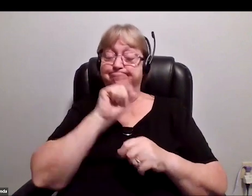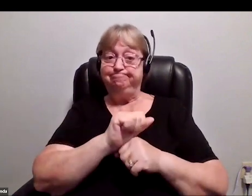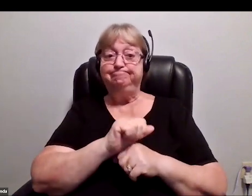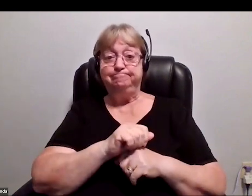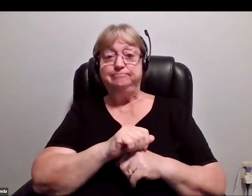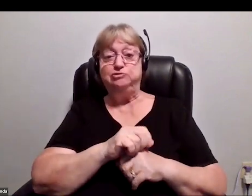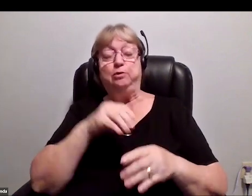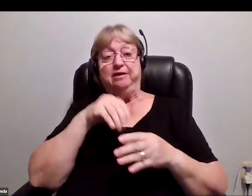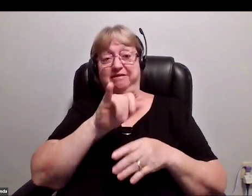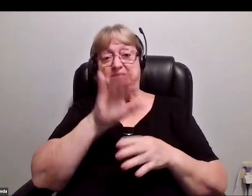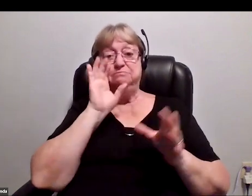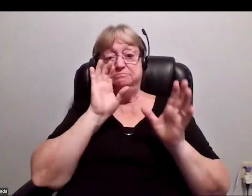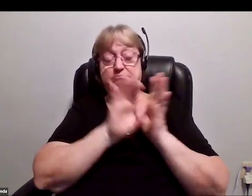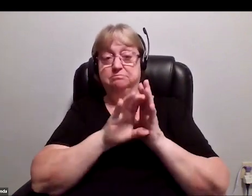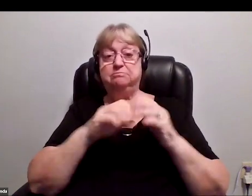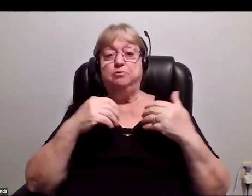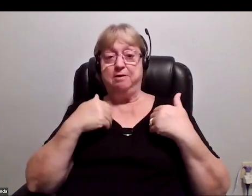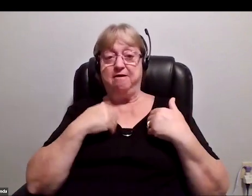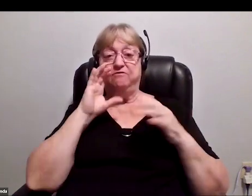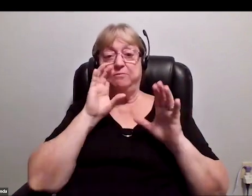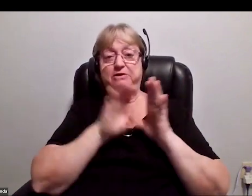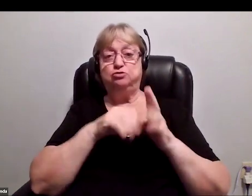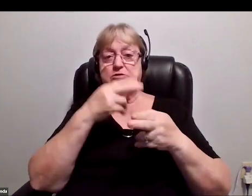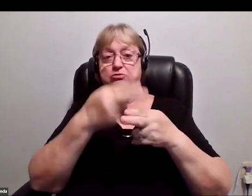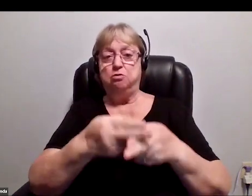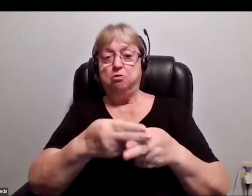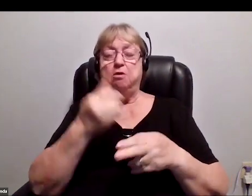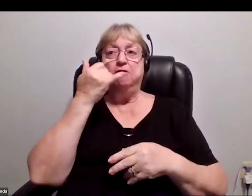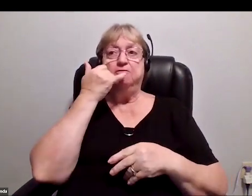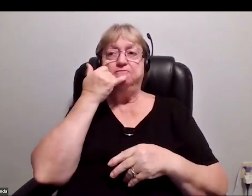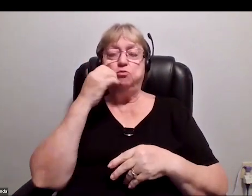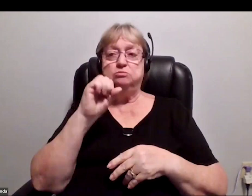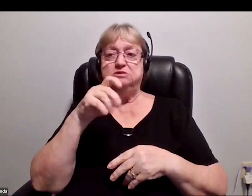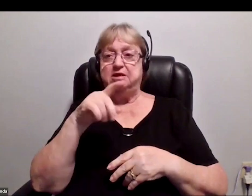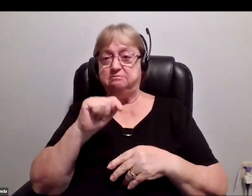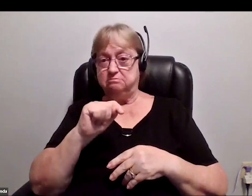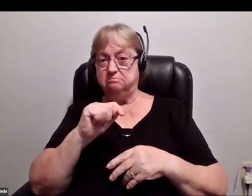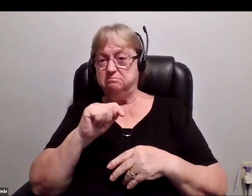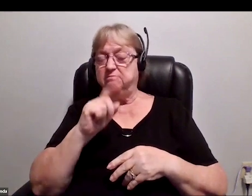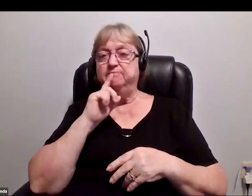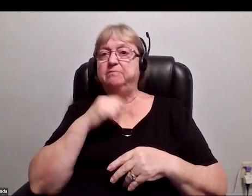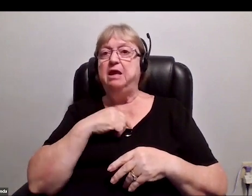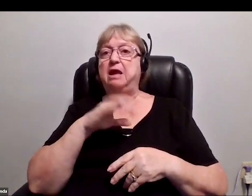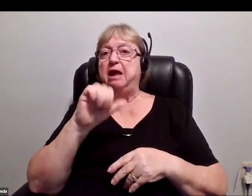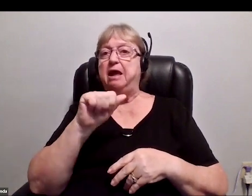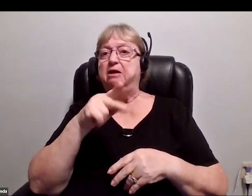In this picture, we have a picture of what we call the PhoneSat, which was an Android phone jammed